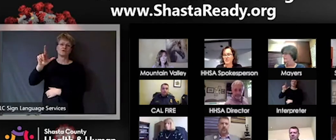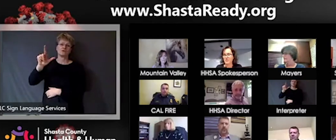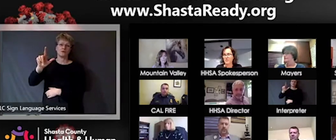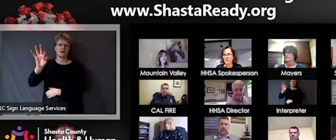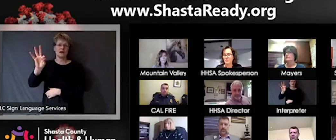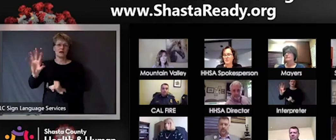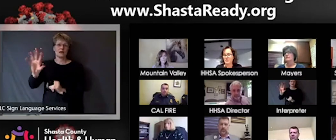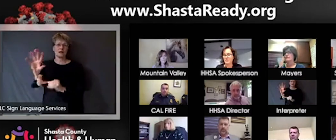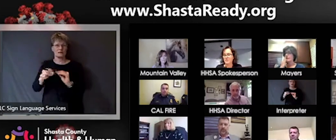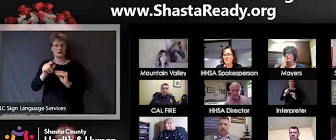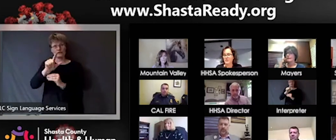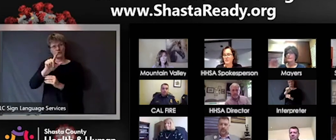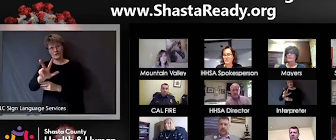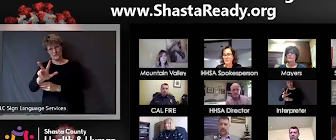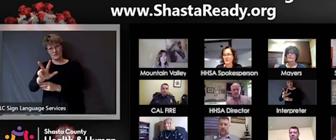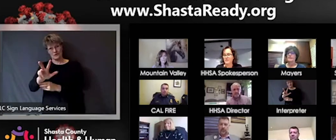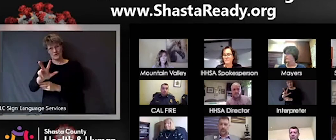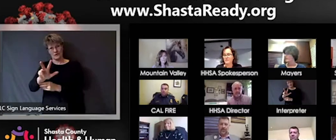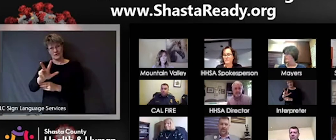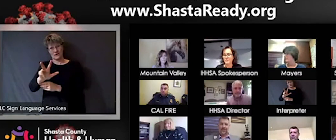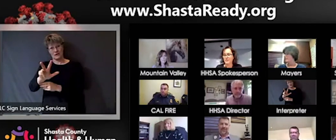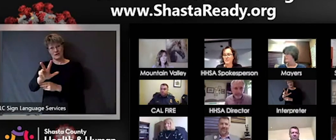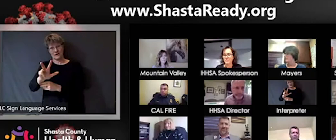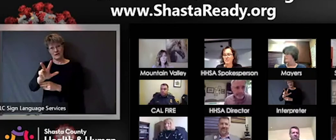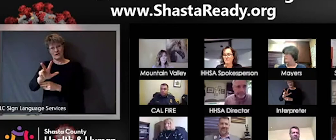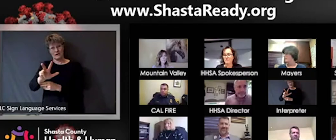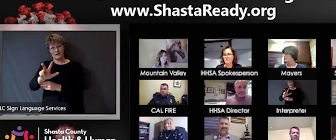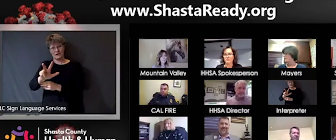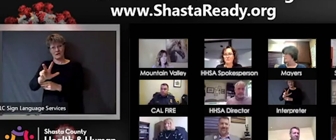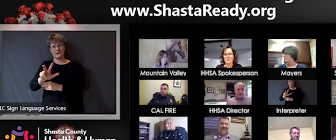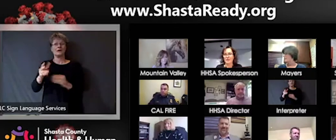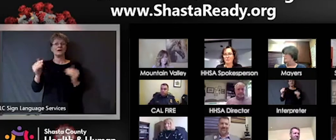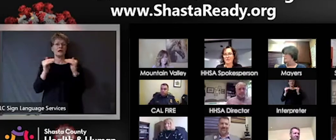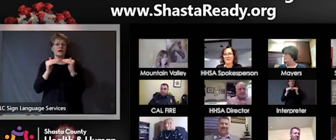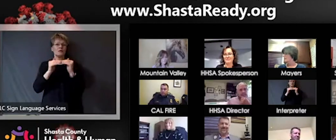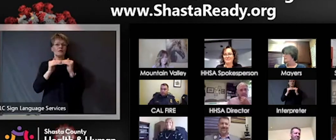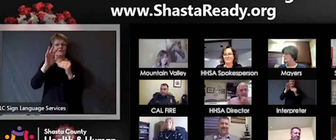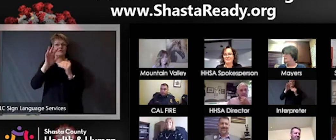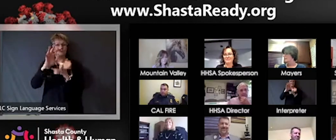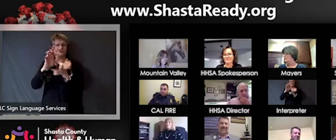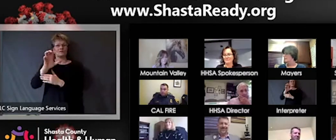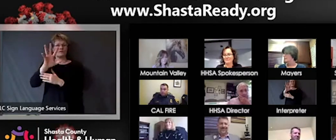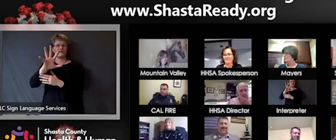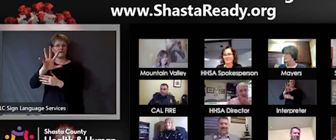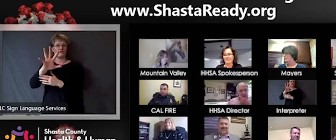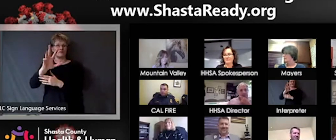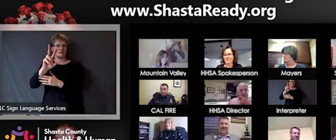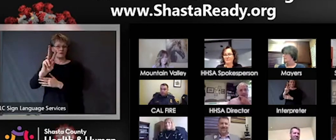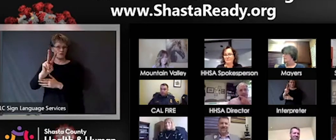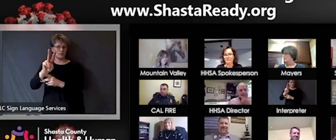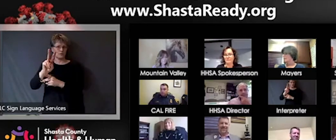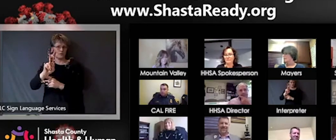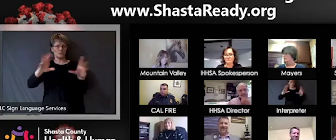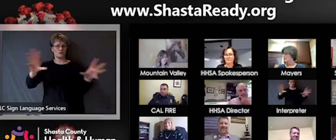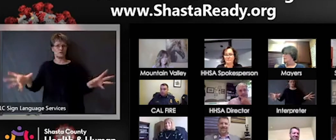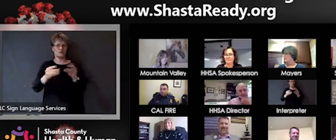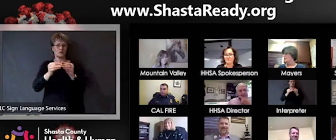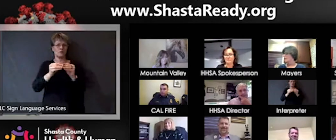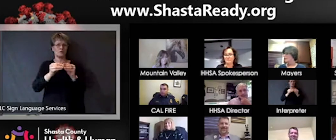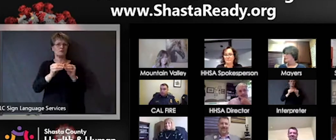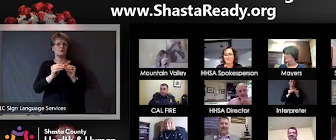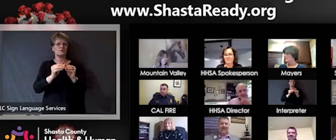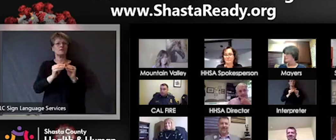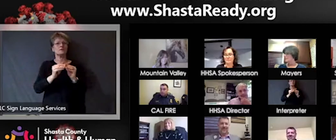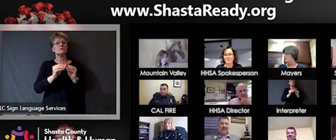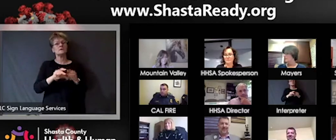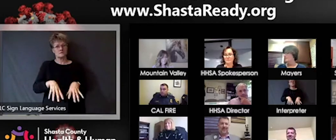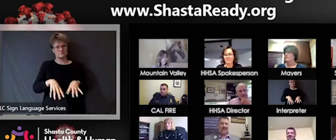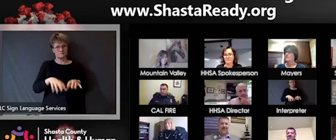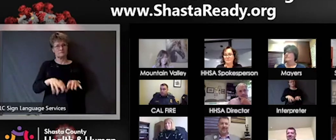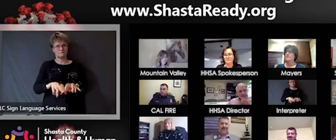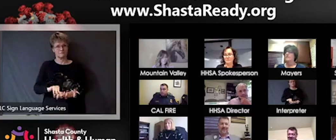552. Is my math right? We'll get back to